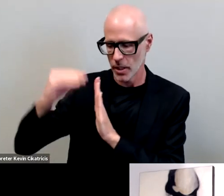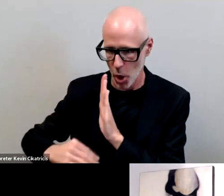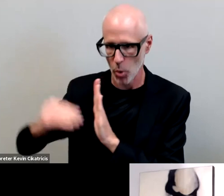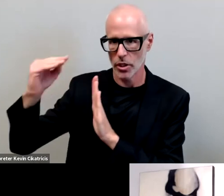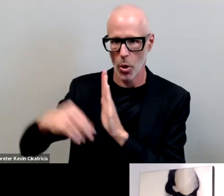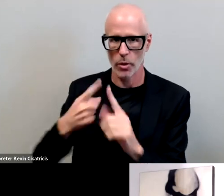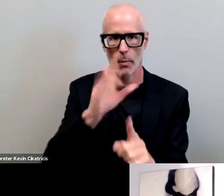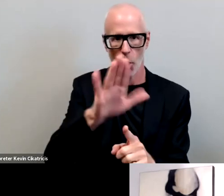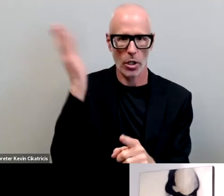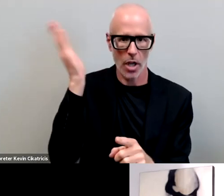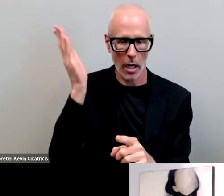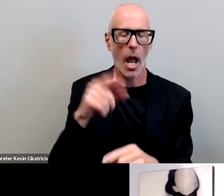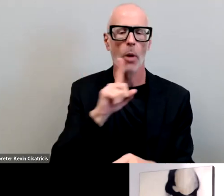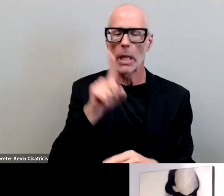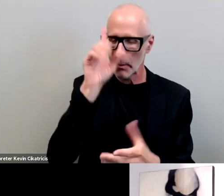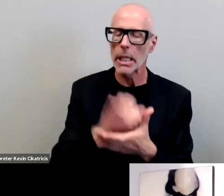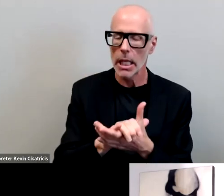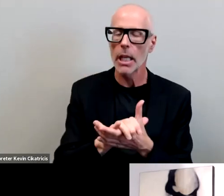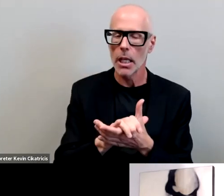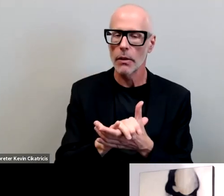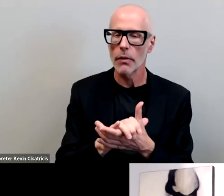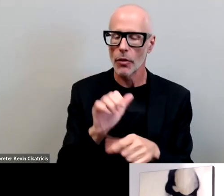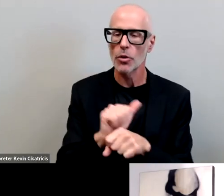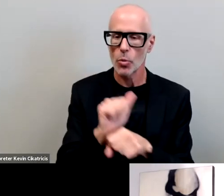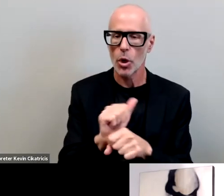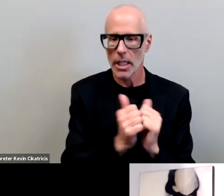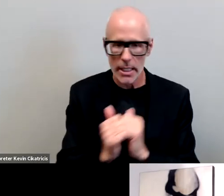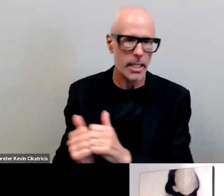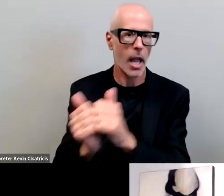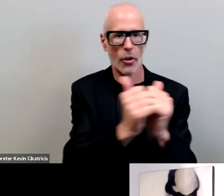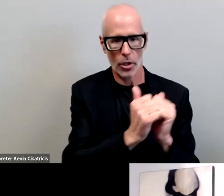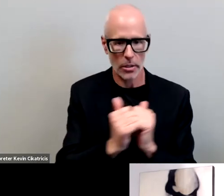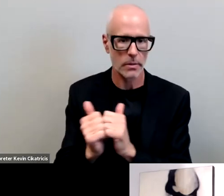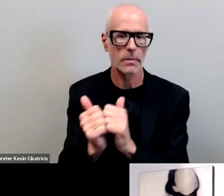really believe that there is work that we have to do together through the the leadership and